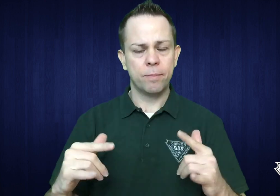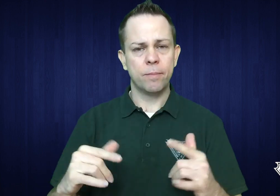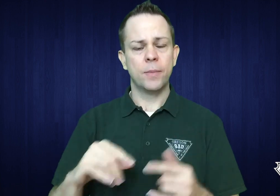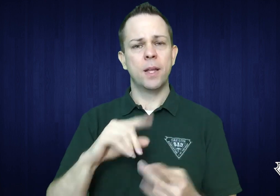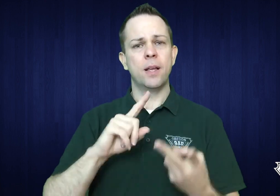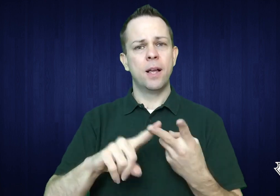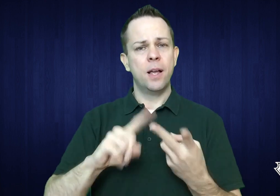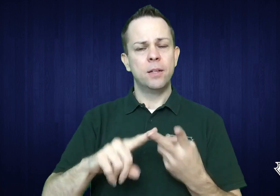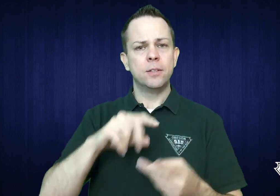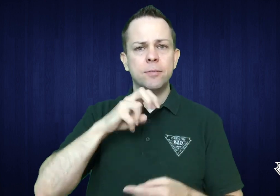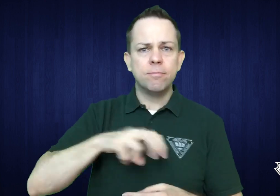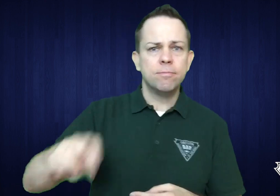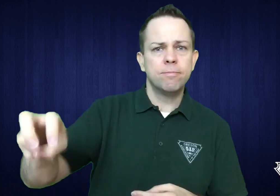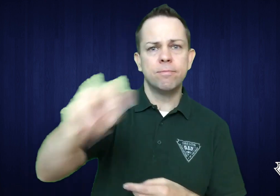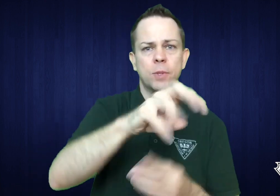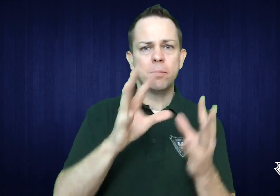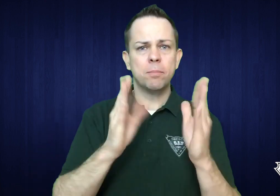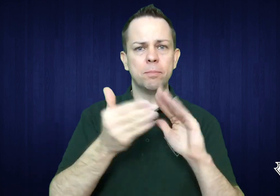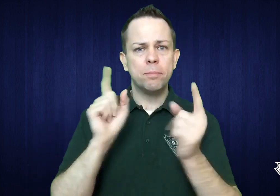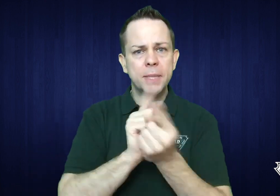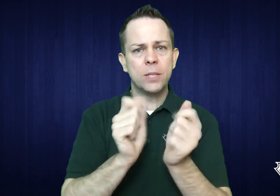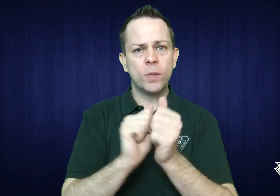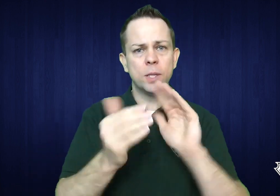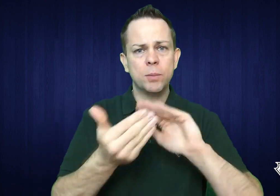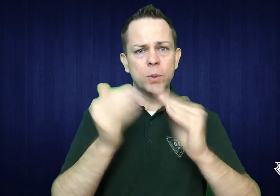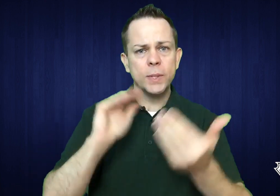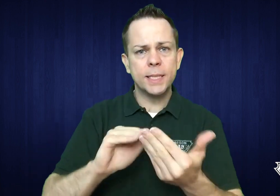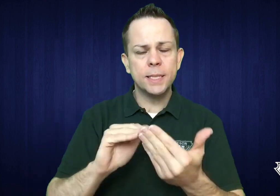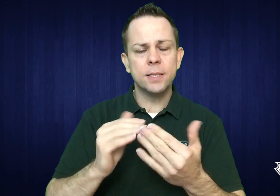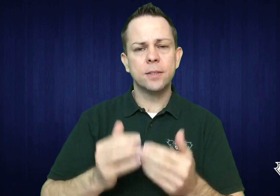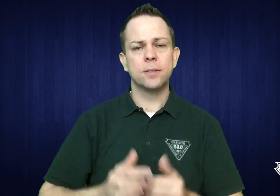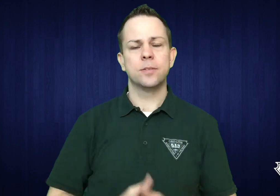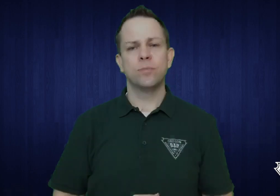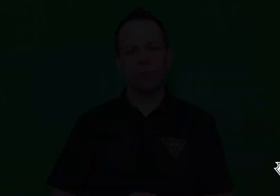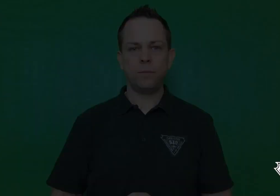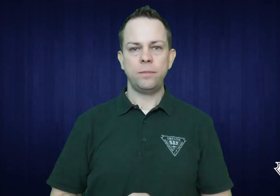and to travel around and meet with members of the community.